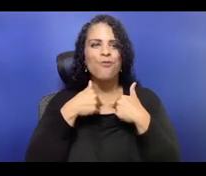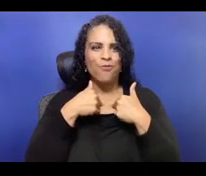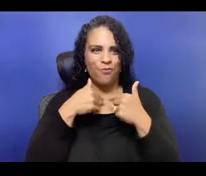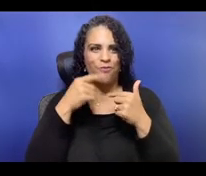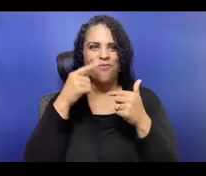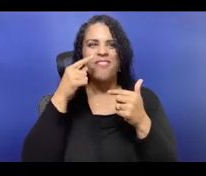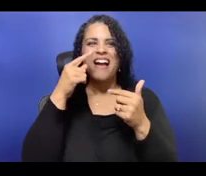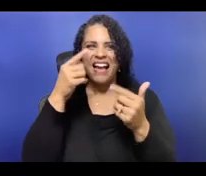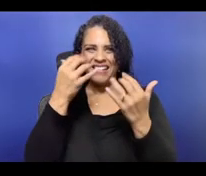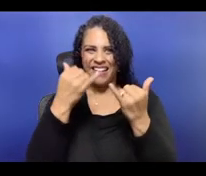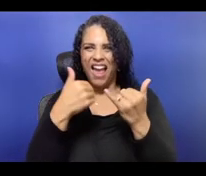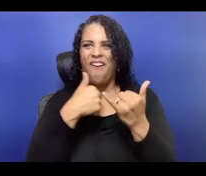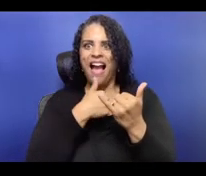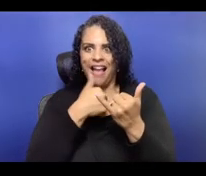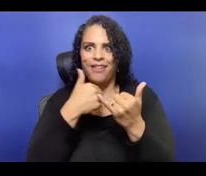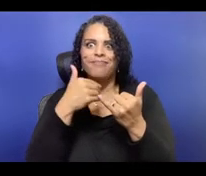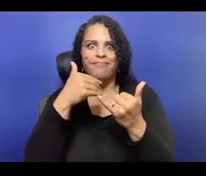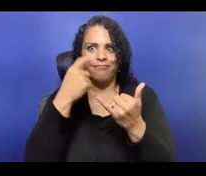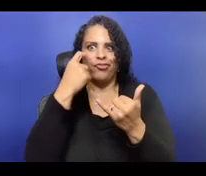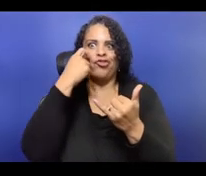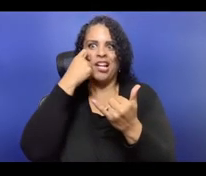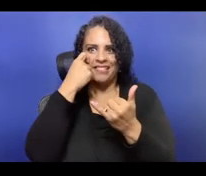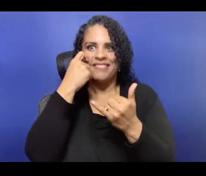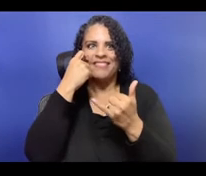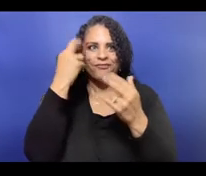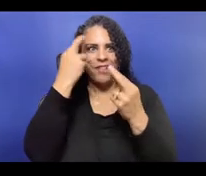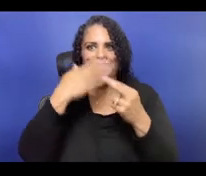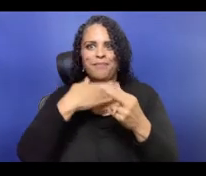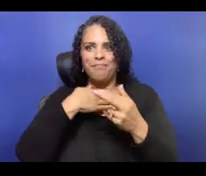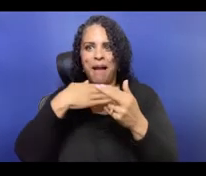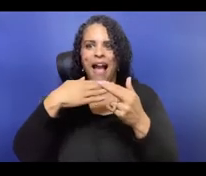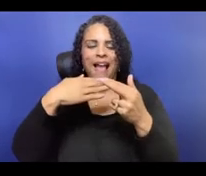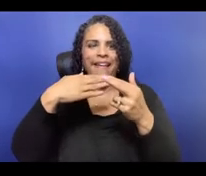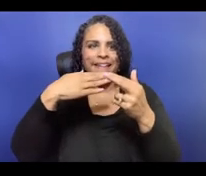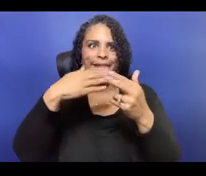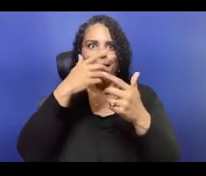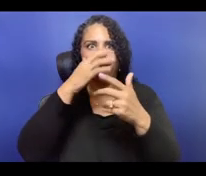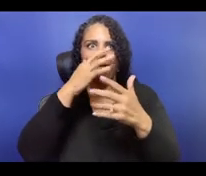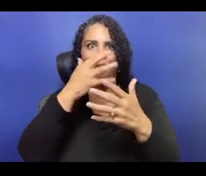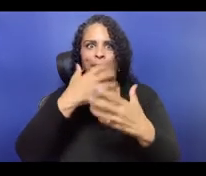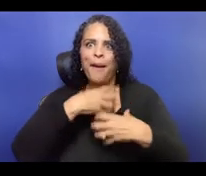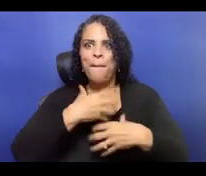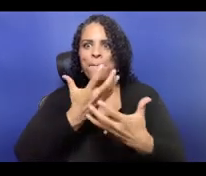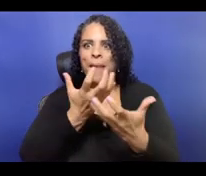by many nonprofits, but often nonprofits ignore those communities when we're writing our budgets